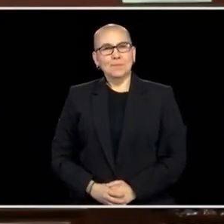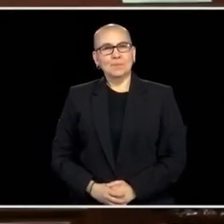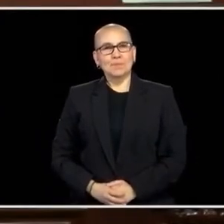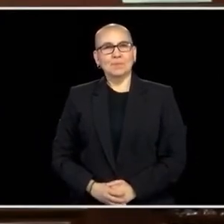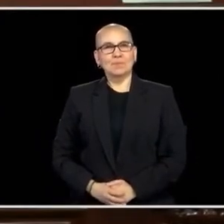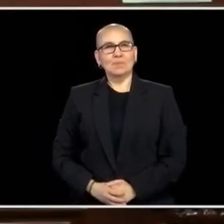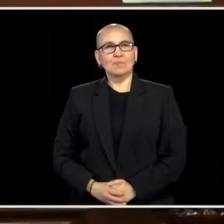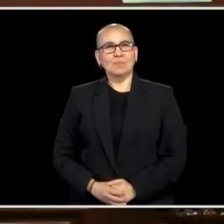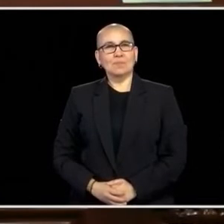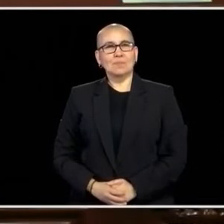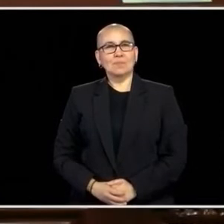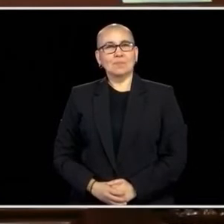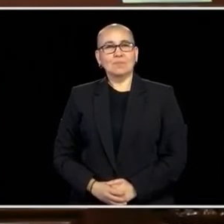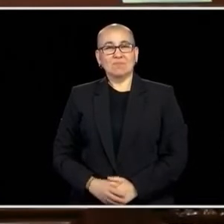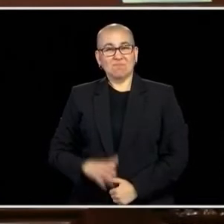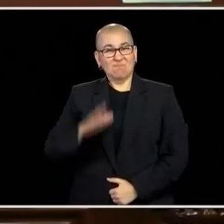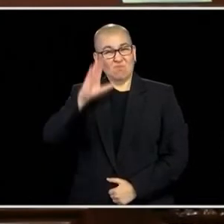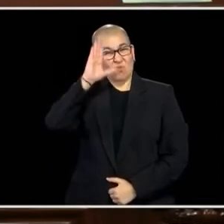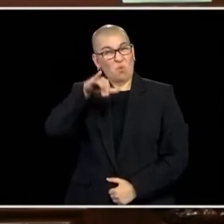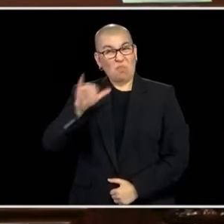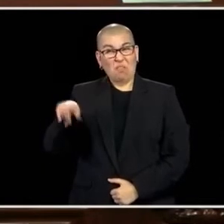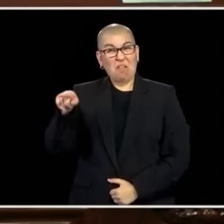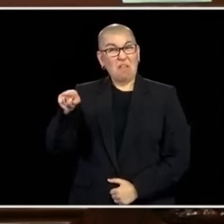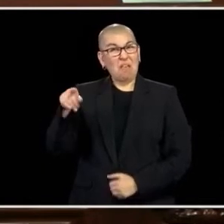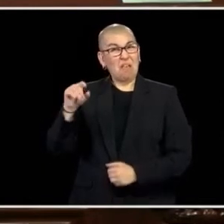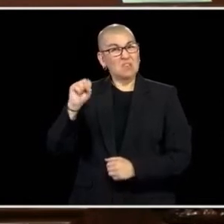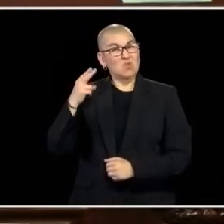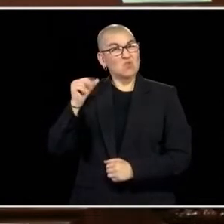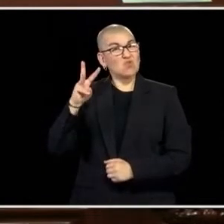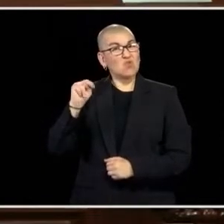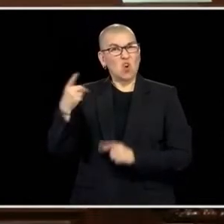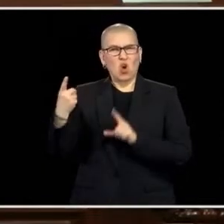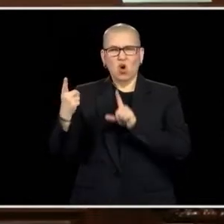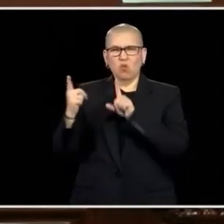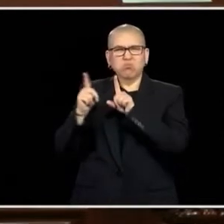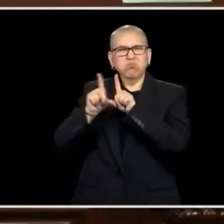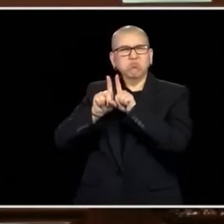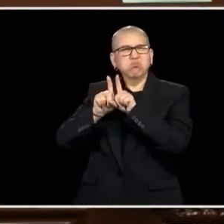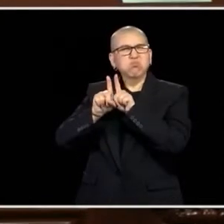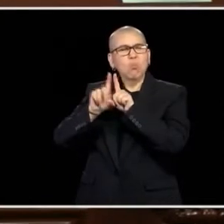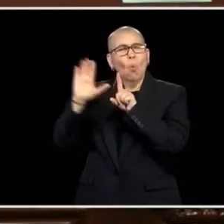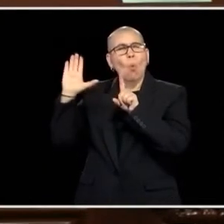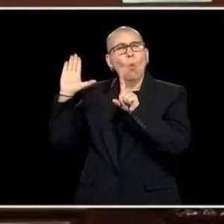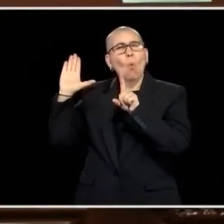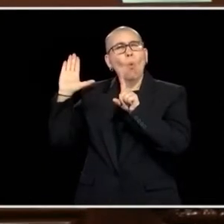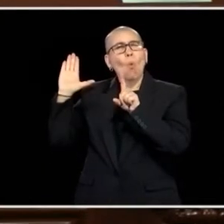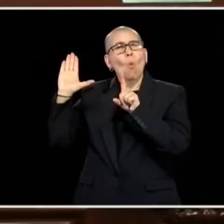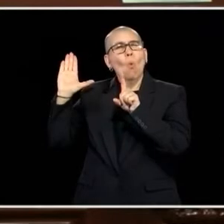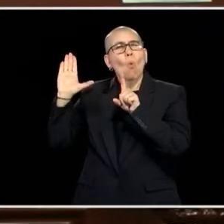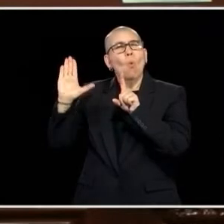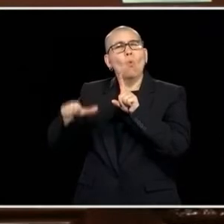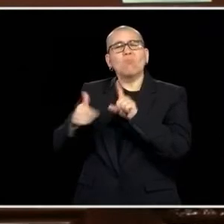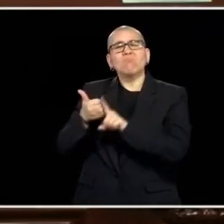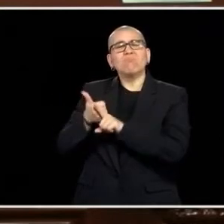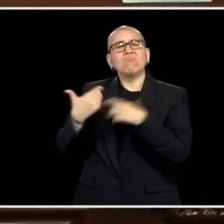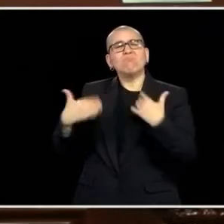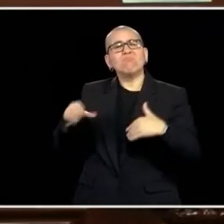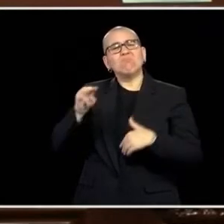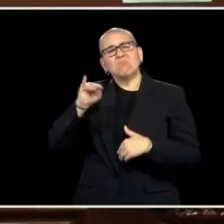AND RIGHT ALONGSIDE THOSE WARRIORS AND OUR PATRIOTS, RIGHT ALONGSIDE THEM EVERY